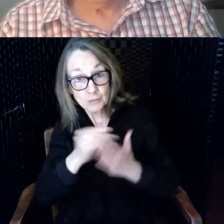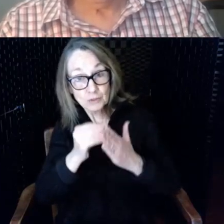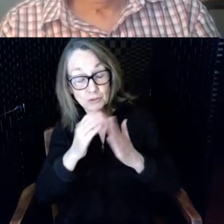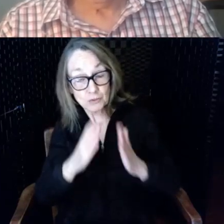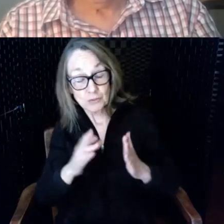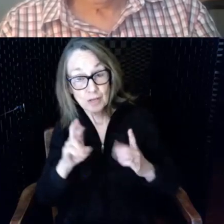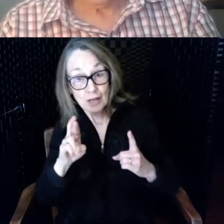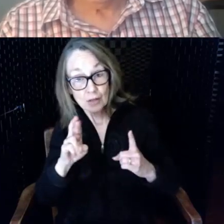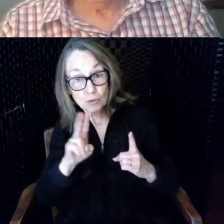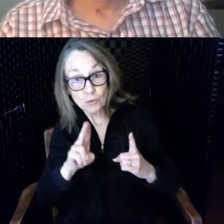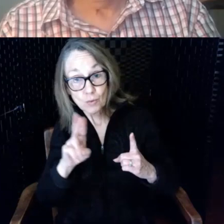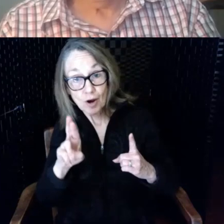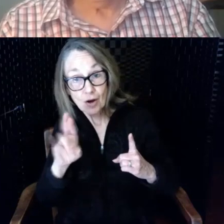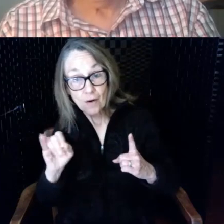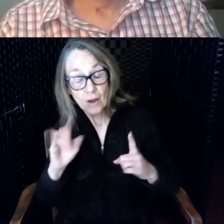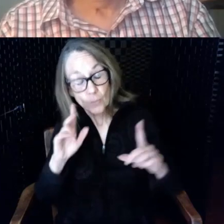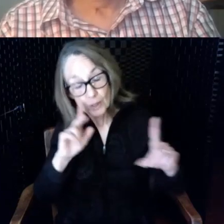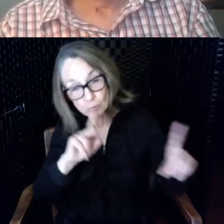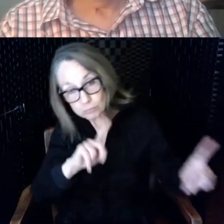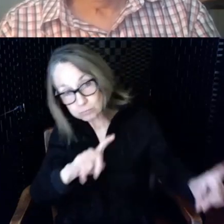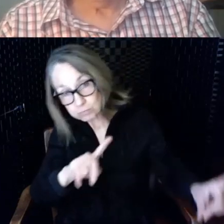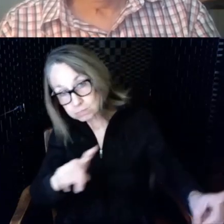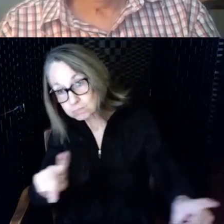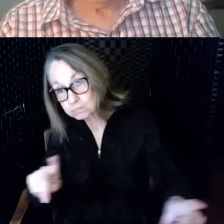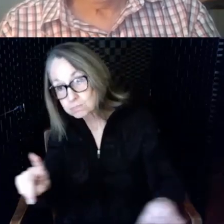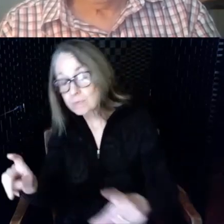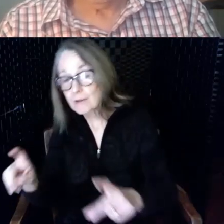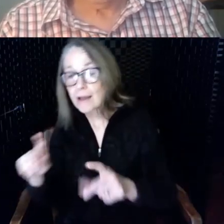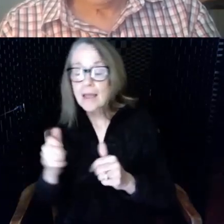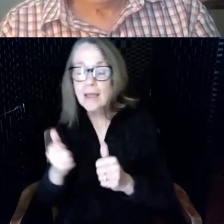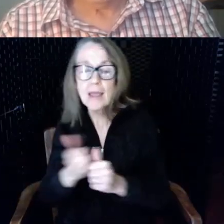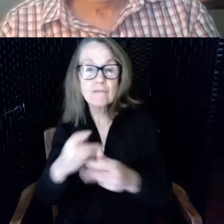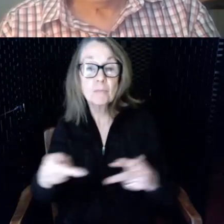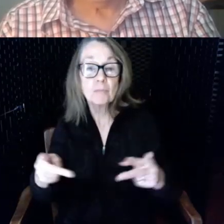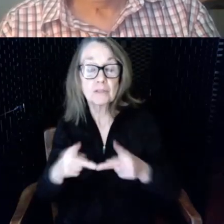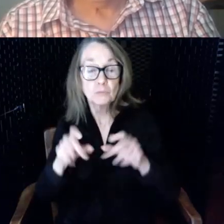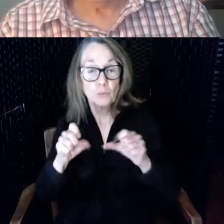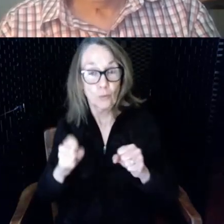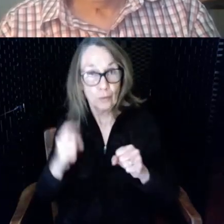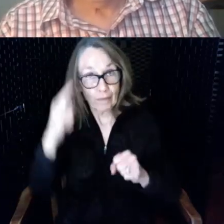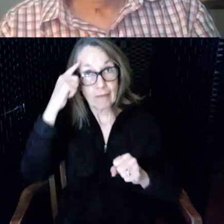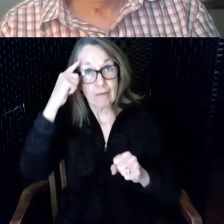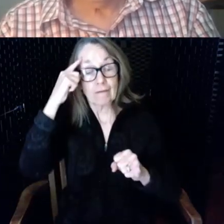place that we could figure out and discovered that yes there were a